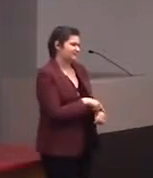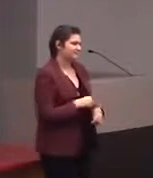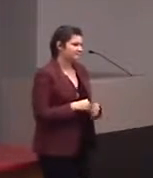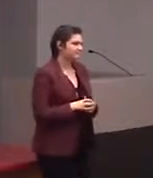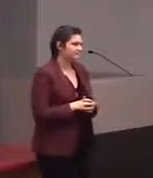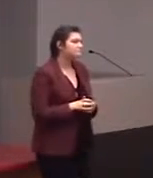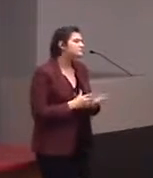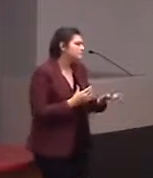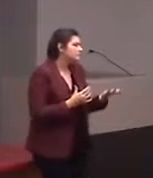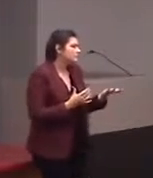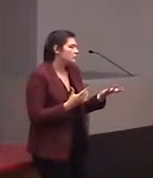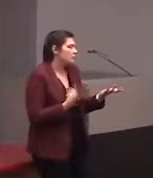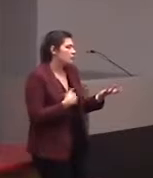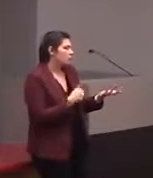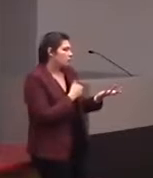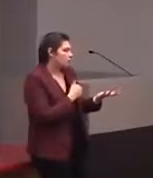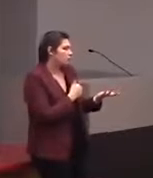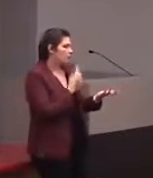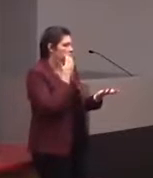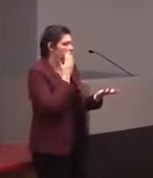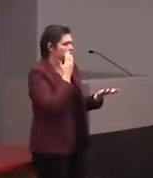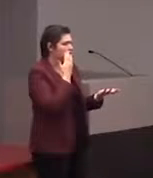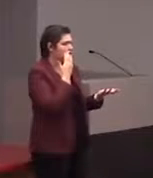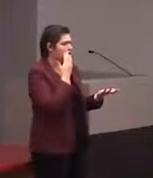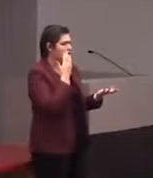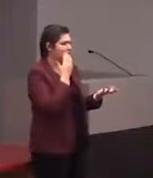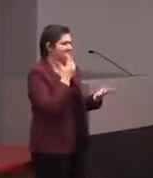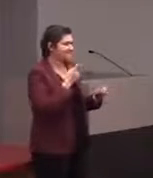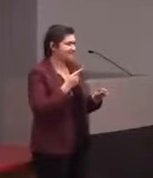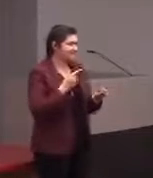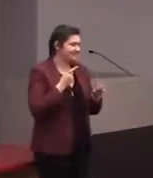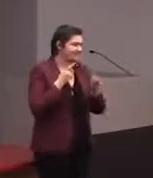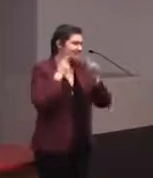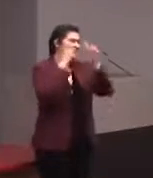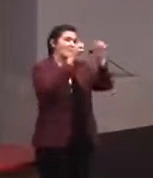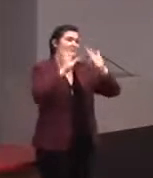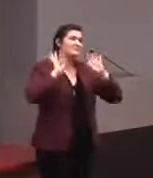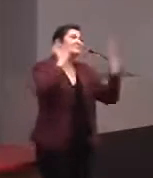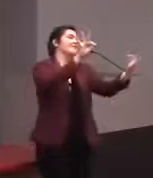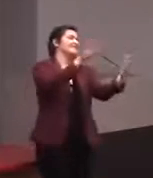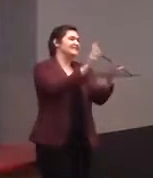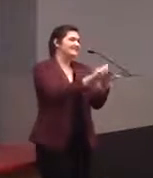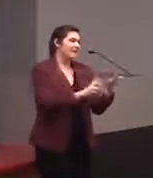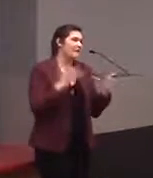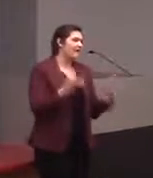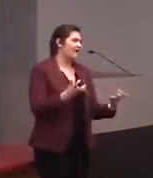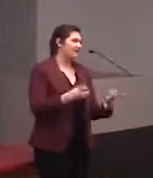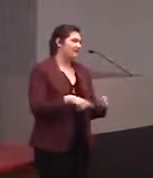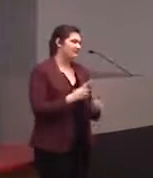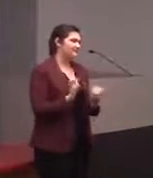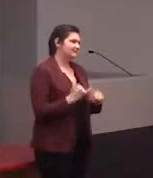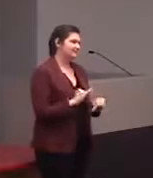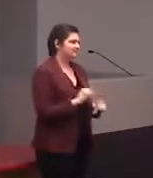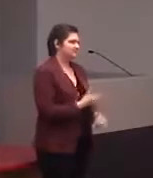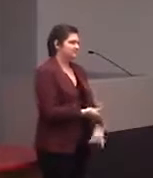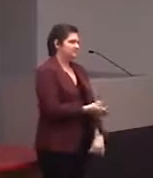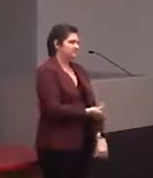And that's why we know that we shoot for universal design, but there's still a lot that we can keep working on and getting better.